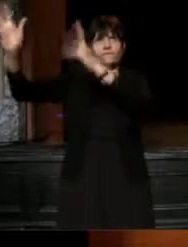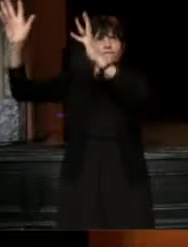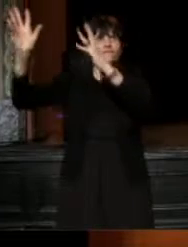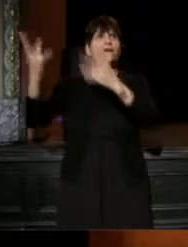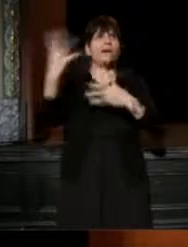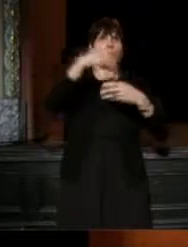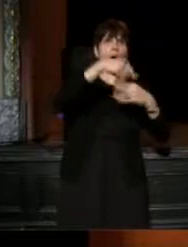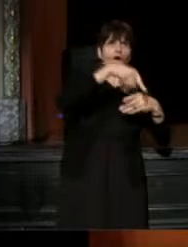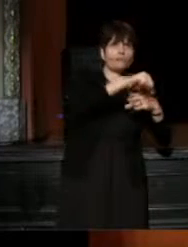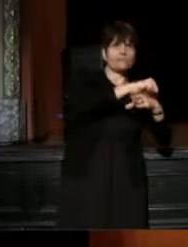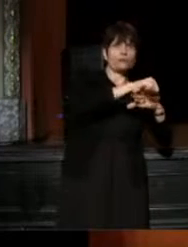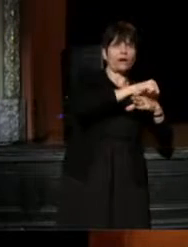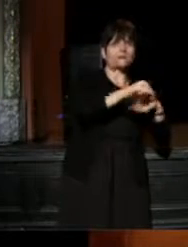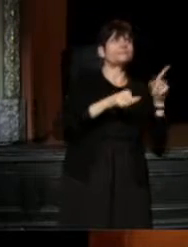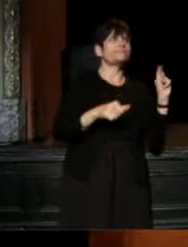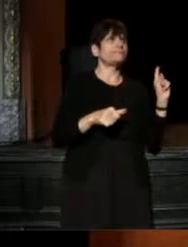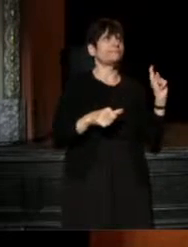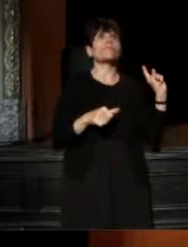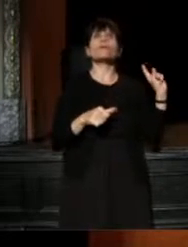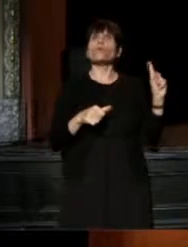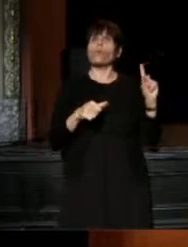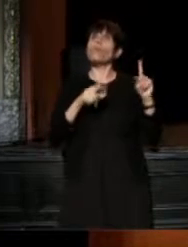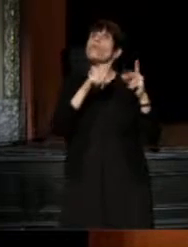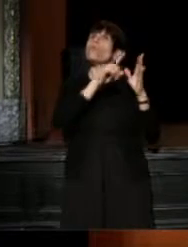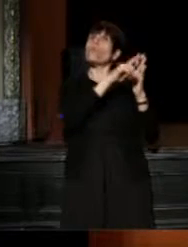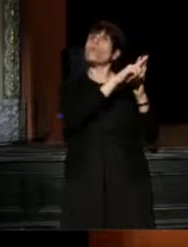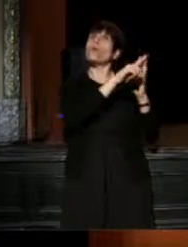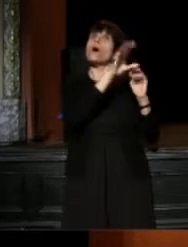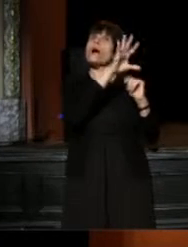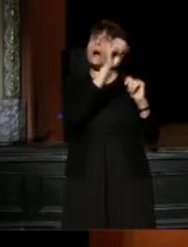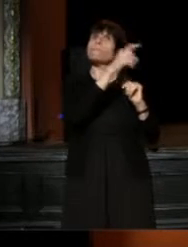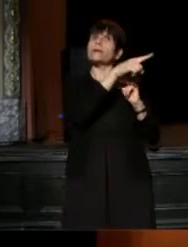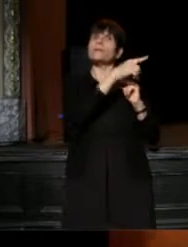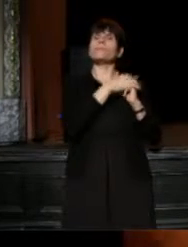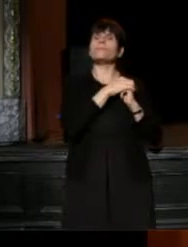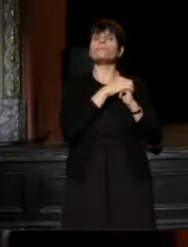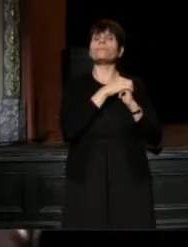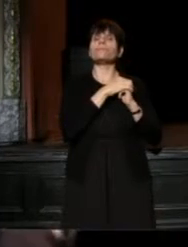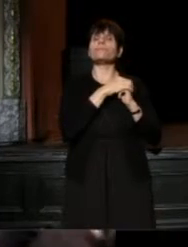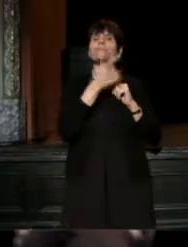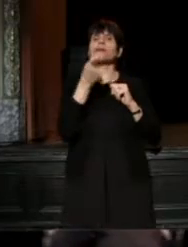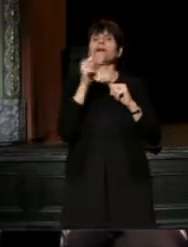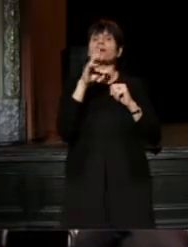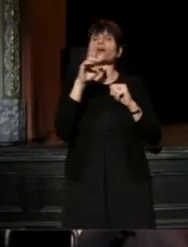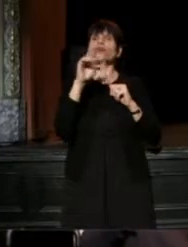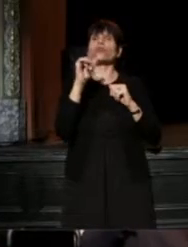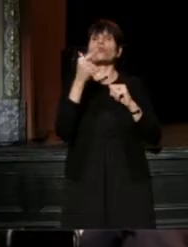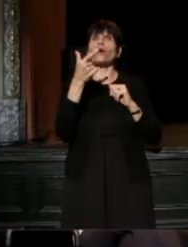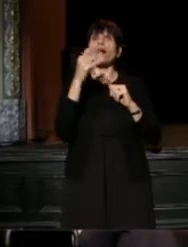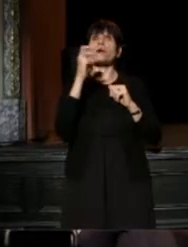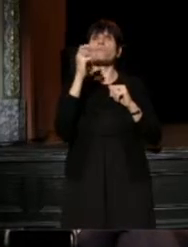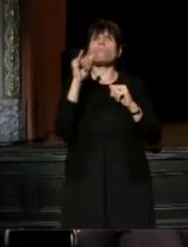(Jim) Well, that's one kind of company now, Greg Boyd can talk about--